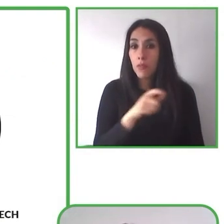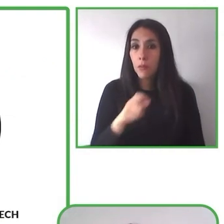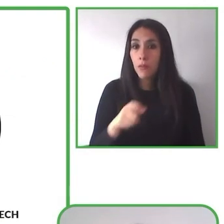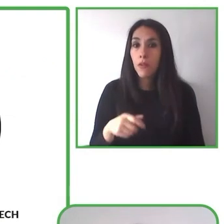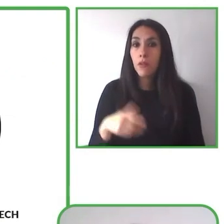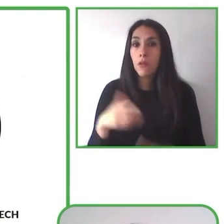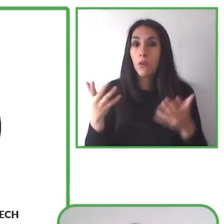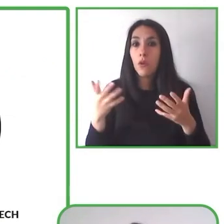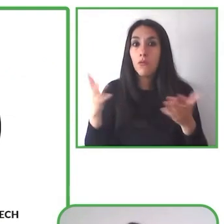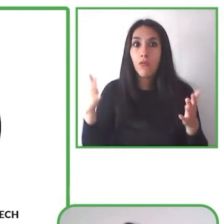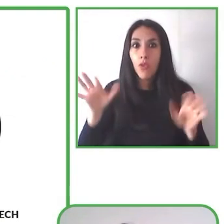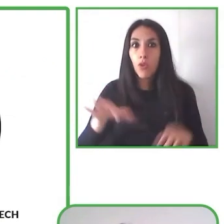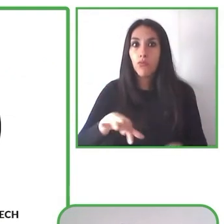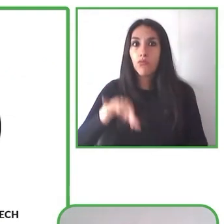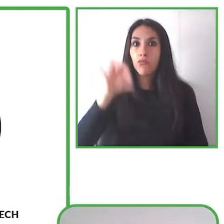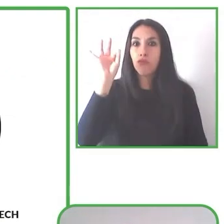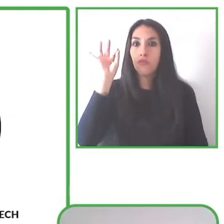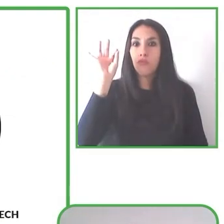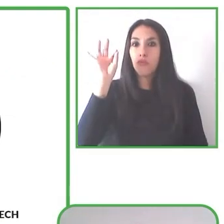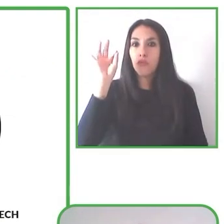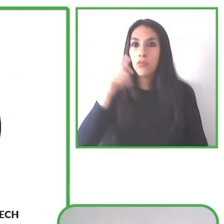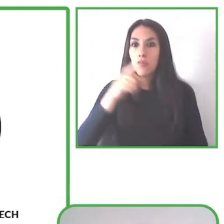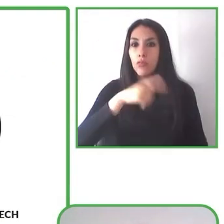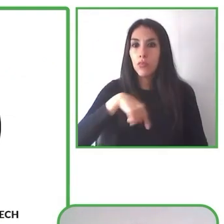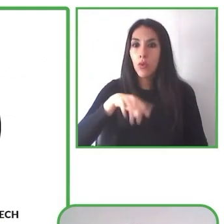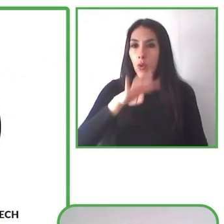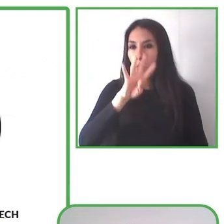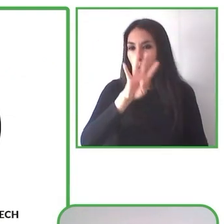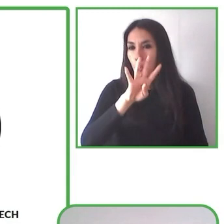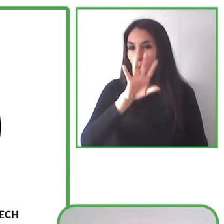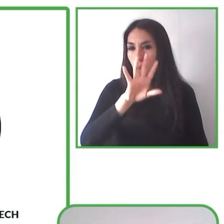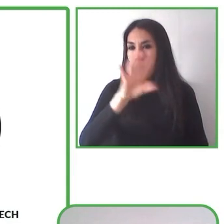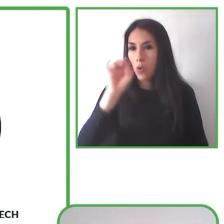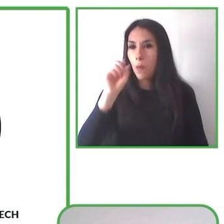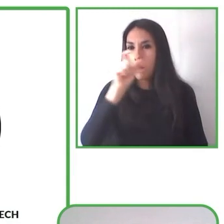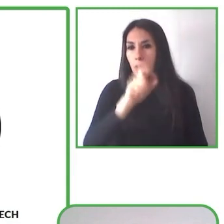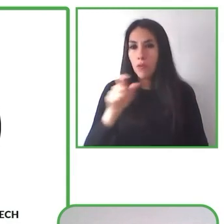We are 40 people. We are going to be more than 50 at the end of this month.